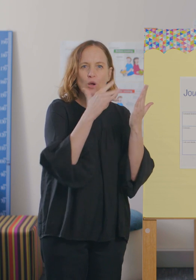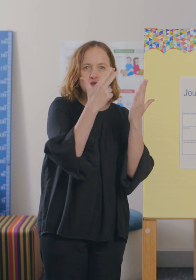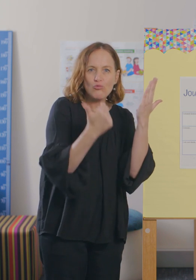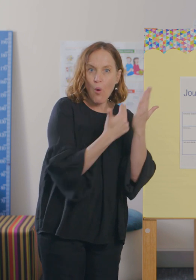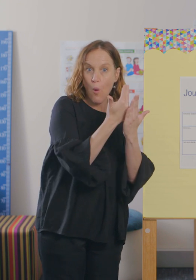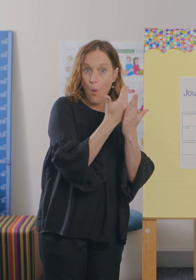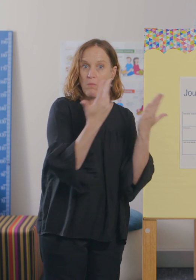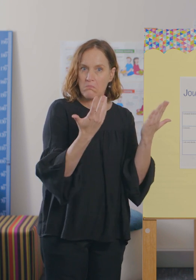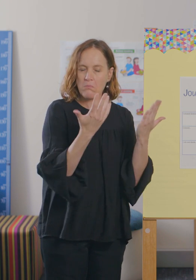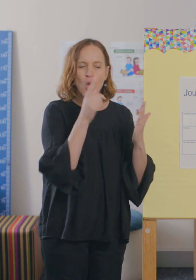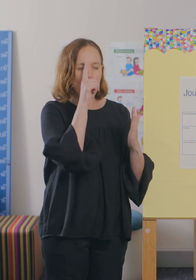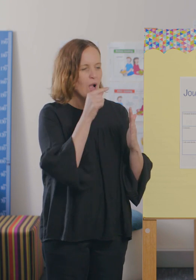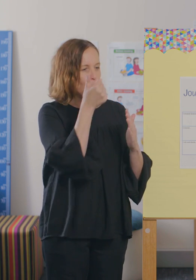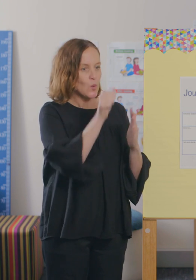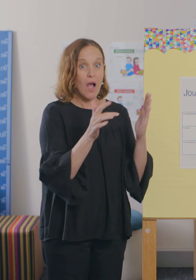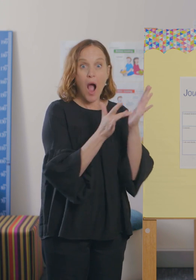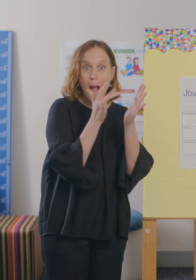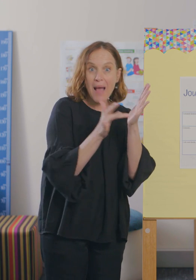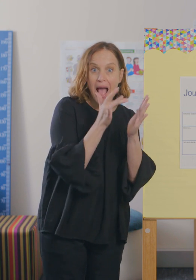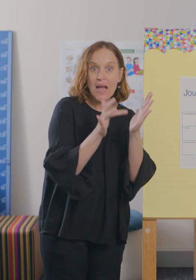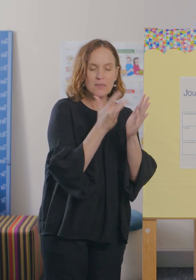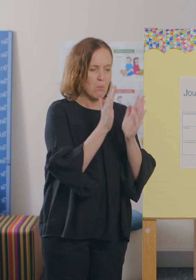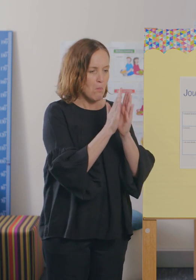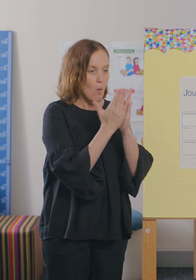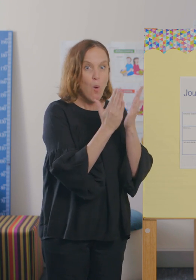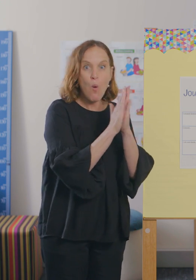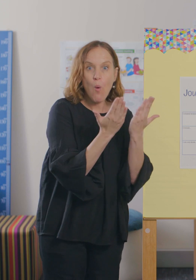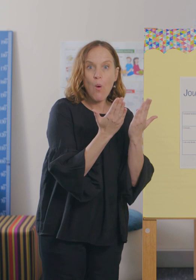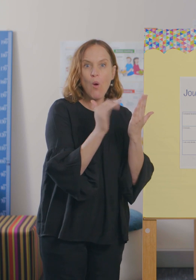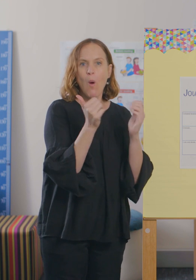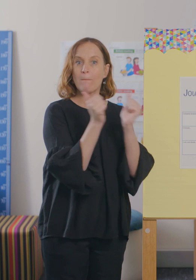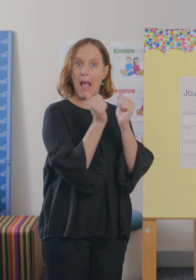You can make a journal on a device, in a book, or on pieces of paper.